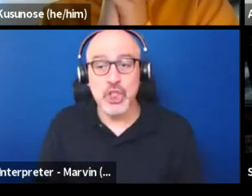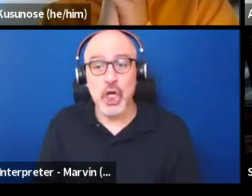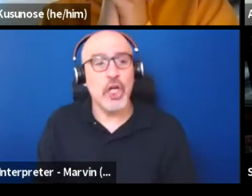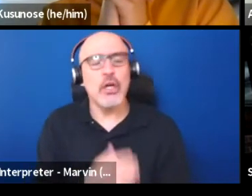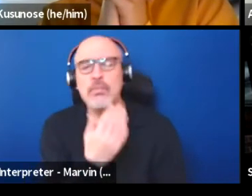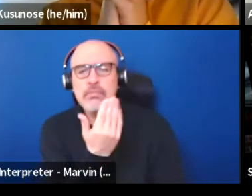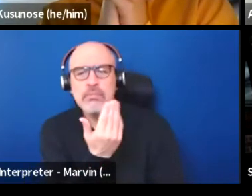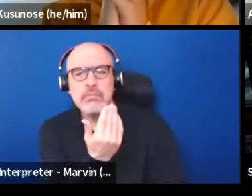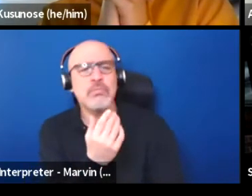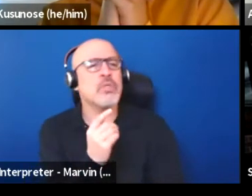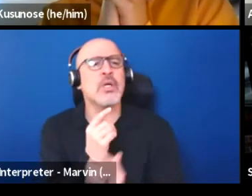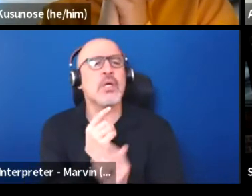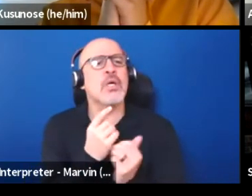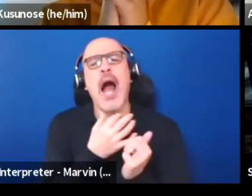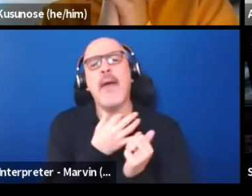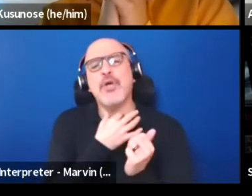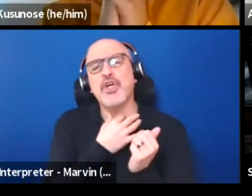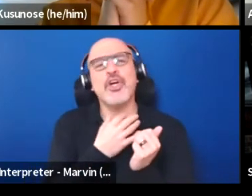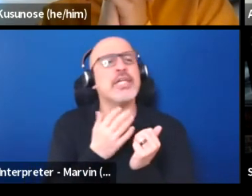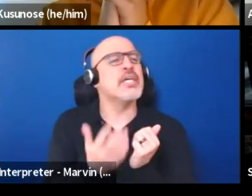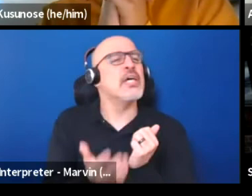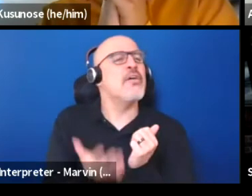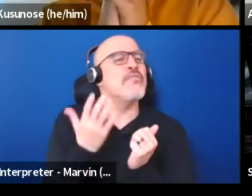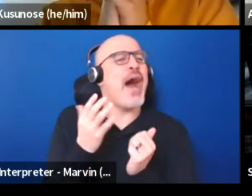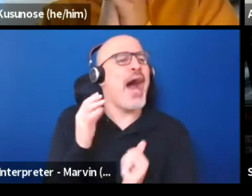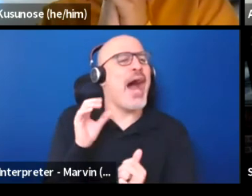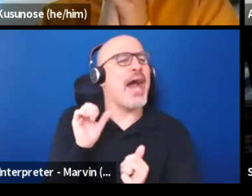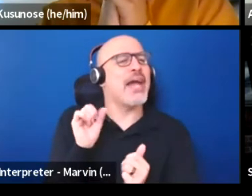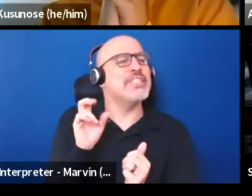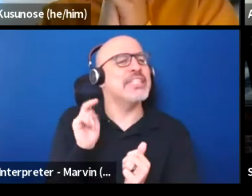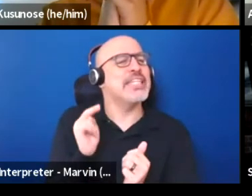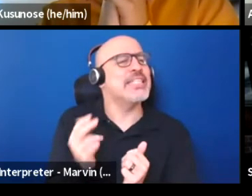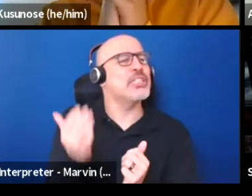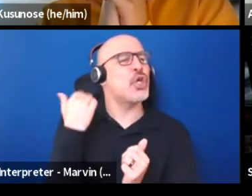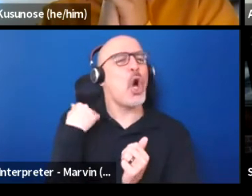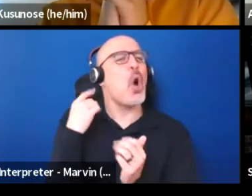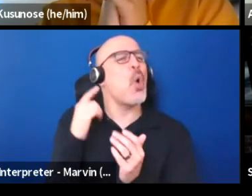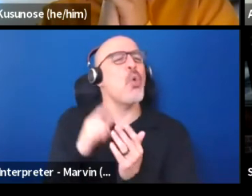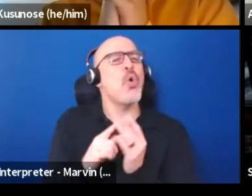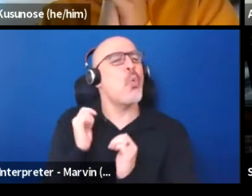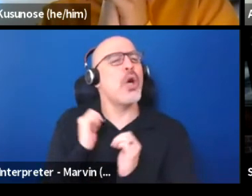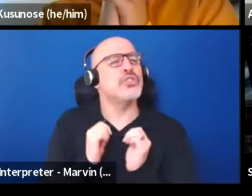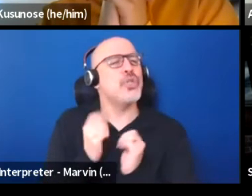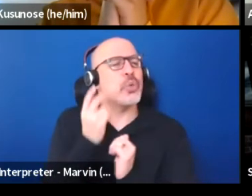We're gonna take you back five seasons ago. What show did you see and is there a way you can tell us